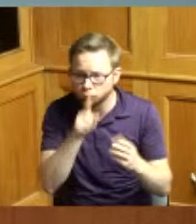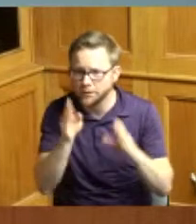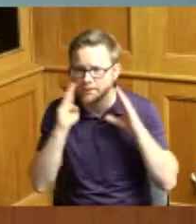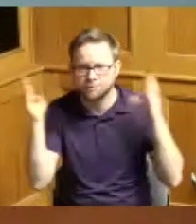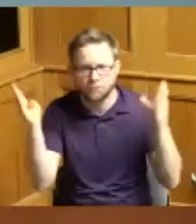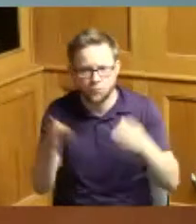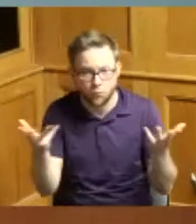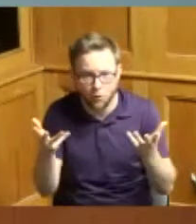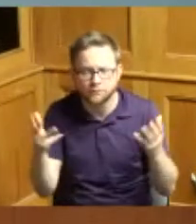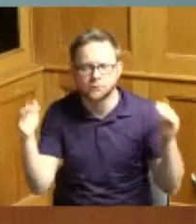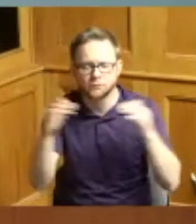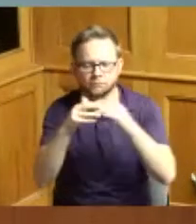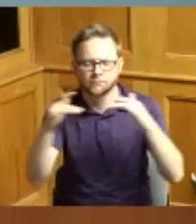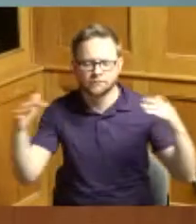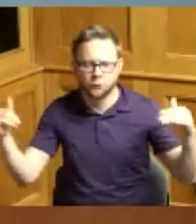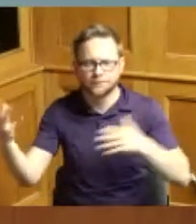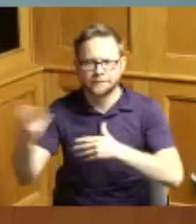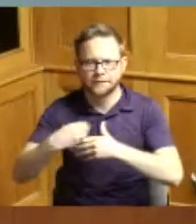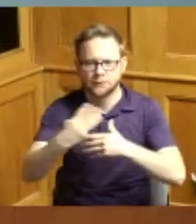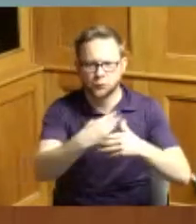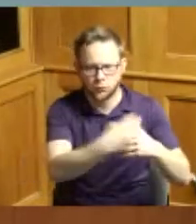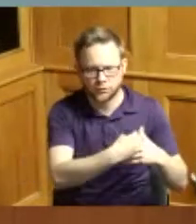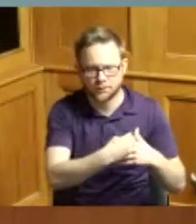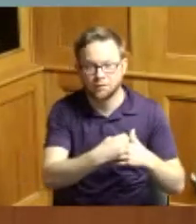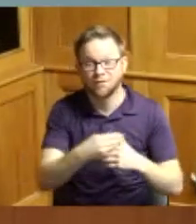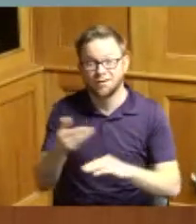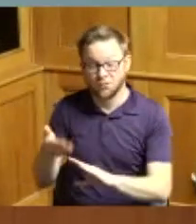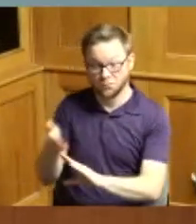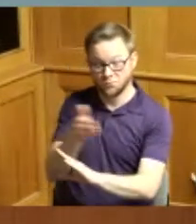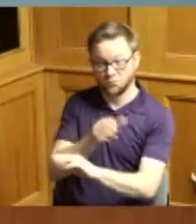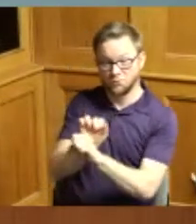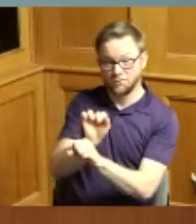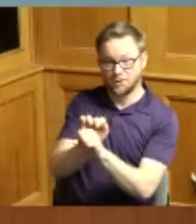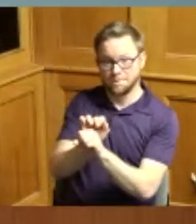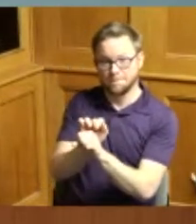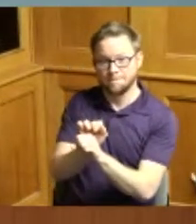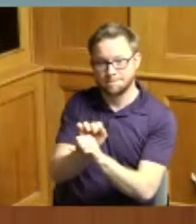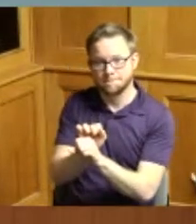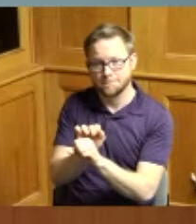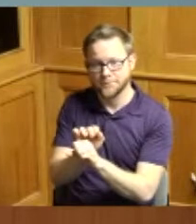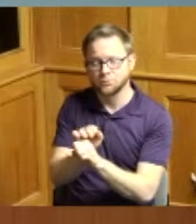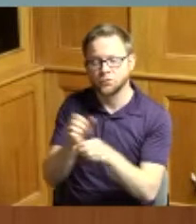whereas prior to his position at the Crossroads Center Mr Boyd served as a director of diversity